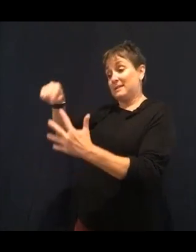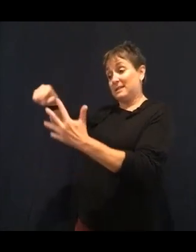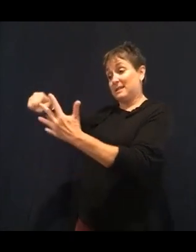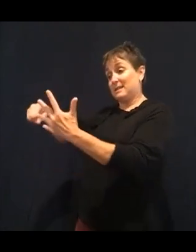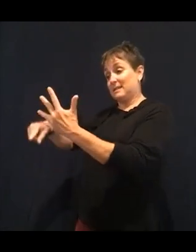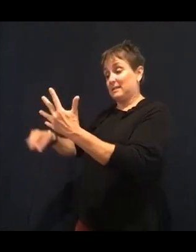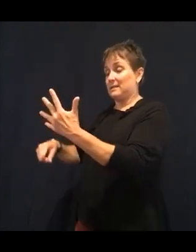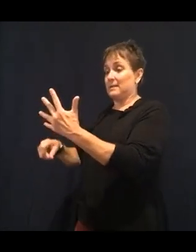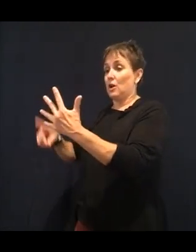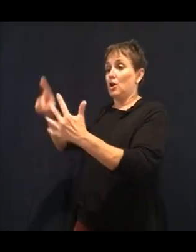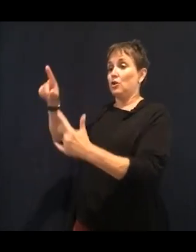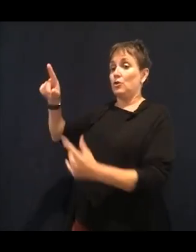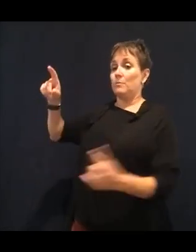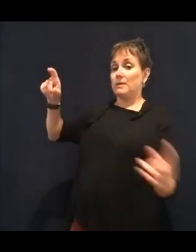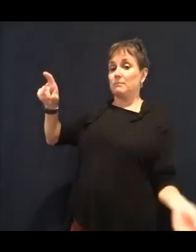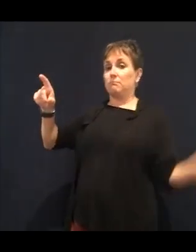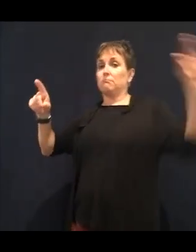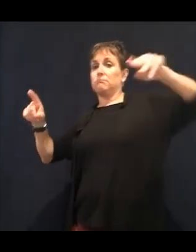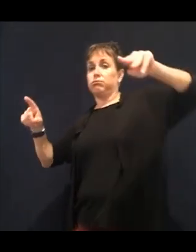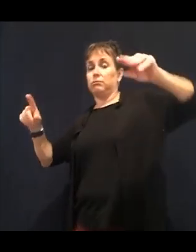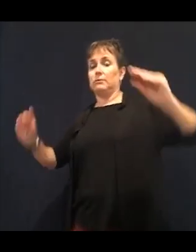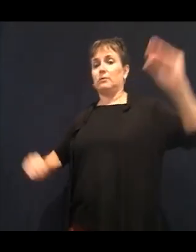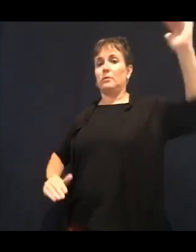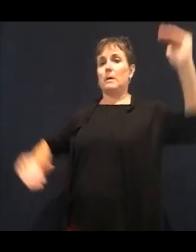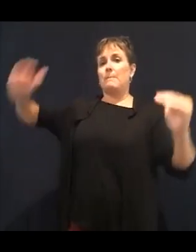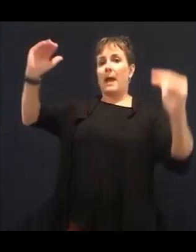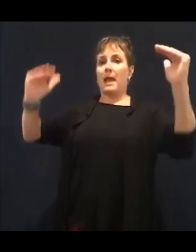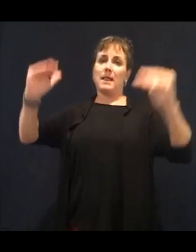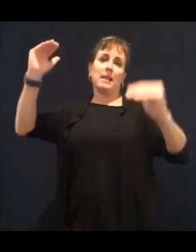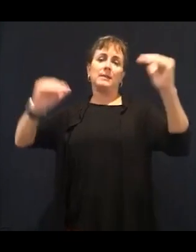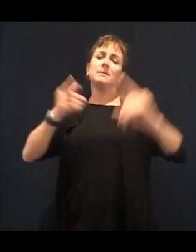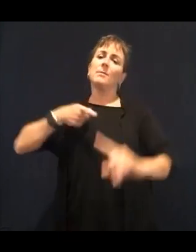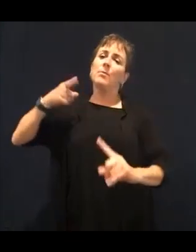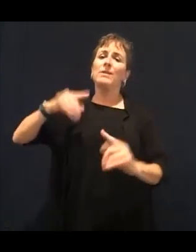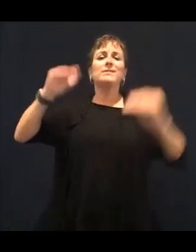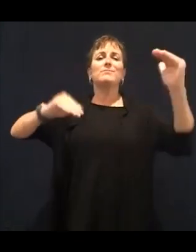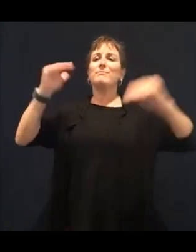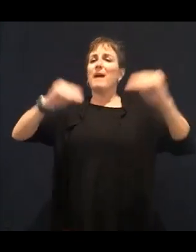about restricting and depriving. It's about balance and getting it into your body